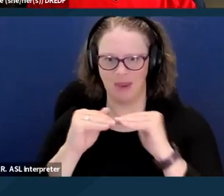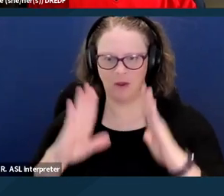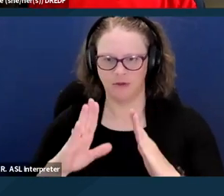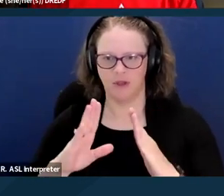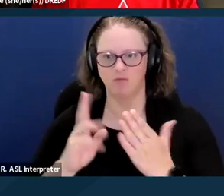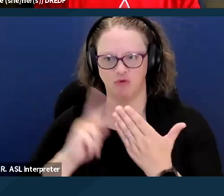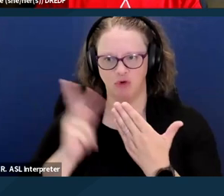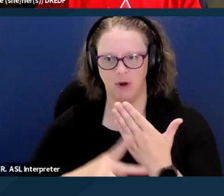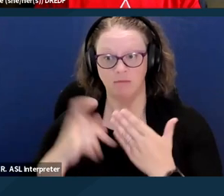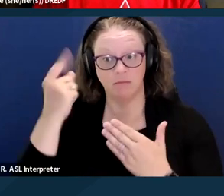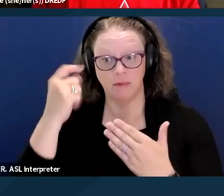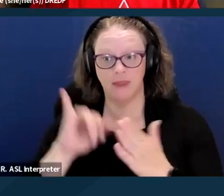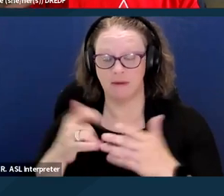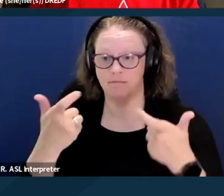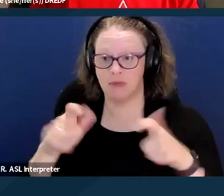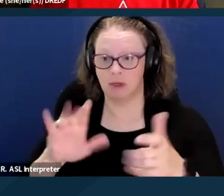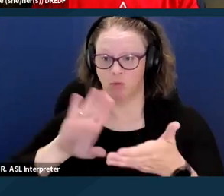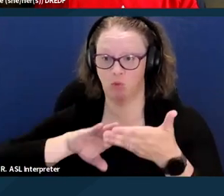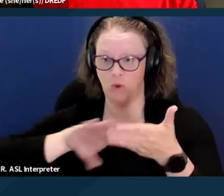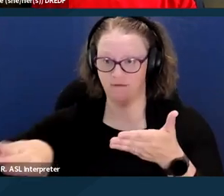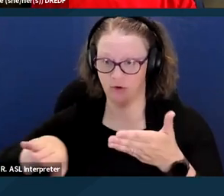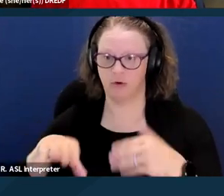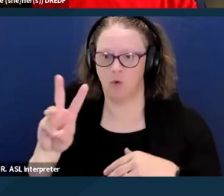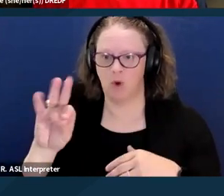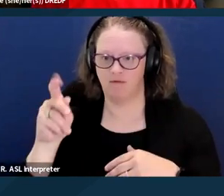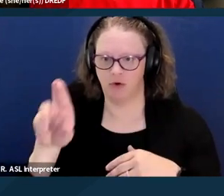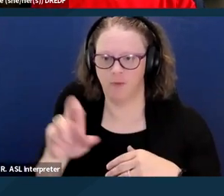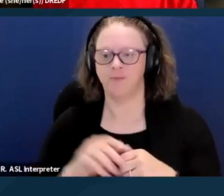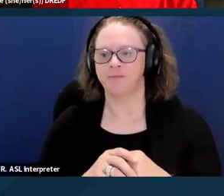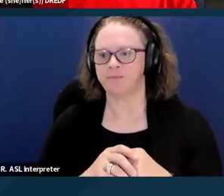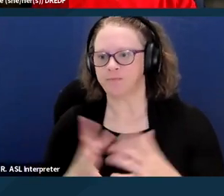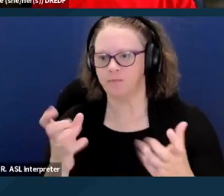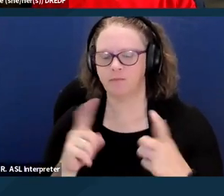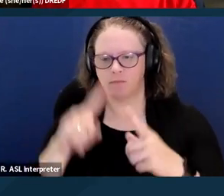And before I go on, I'll just give you a little bit of a roadmap of this presentation.